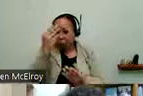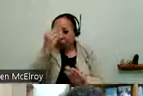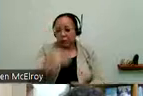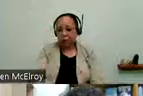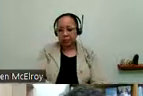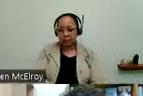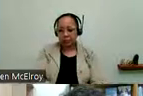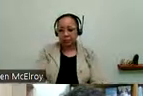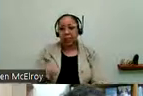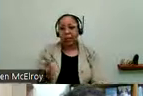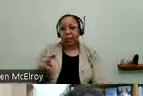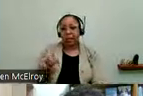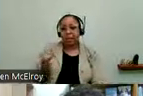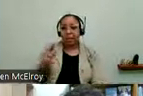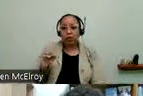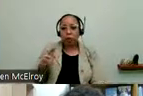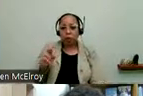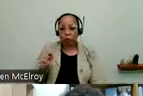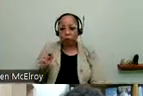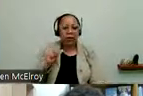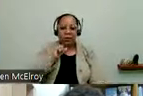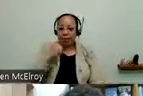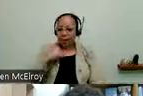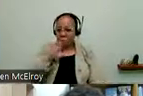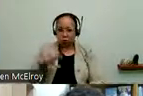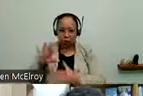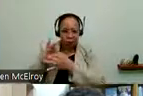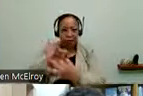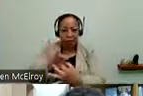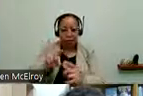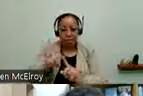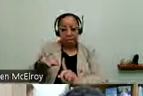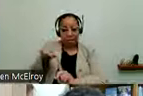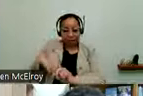thought, is major Irwin, who does not have a Chicago connection. But he was